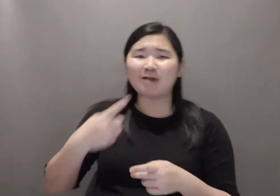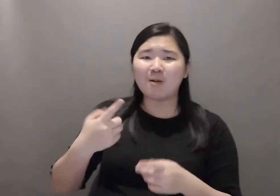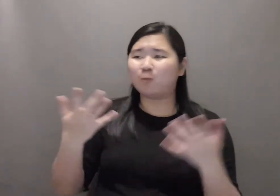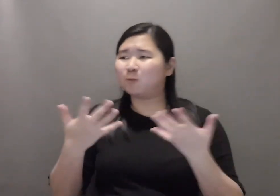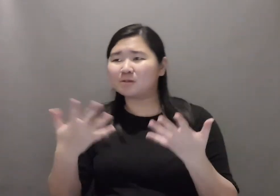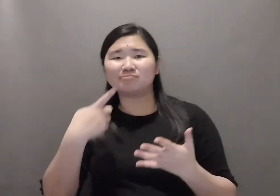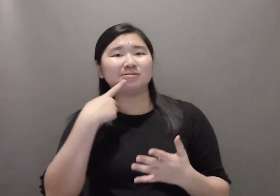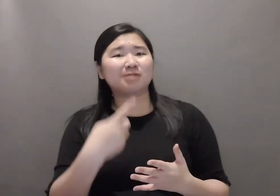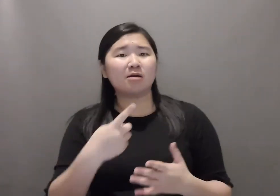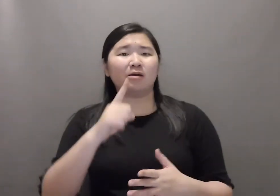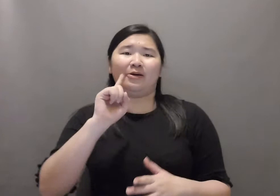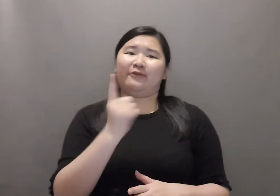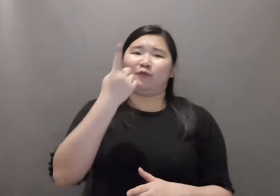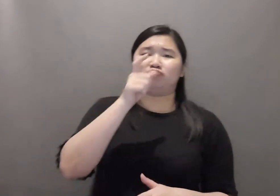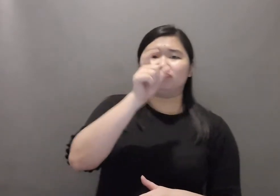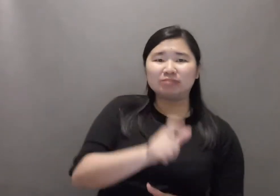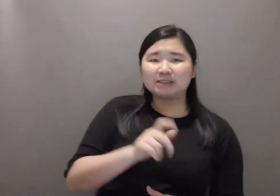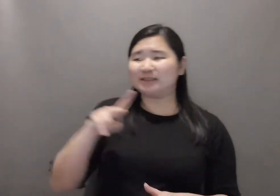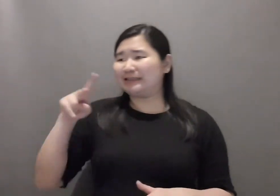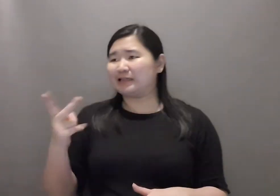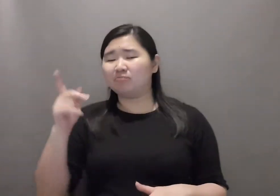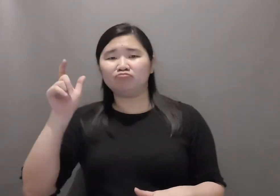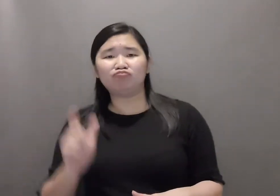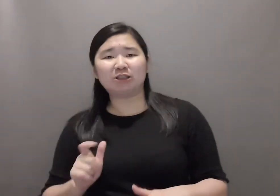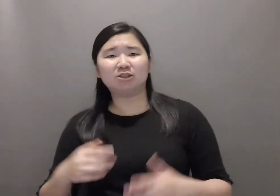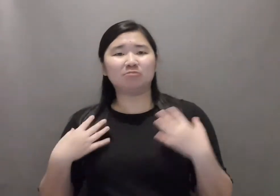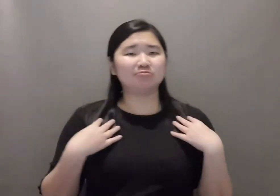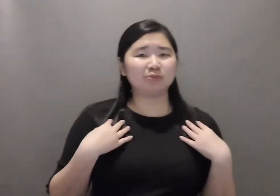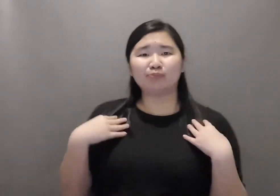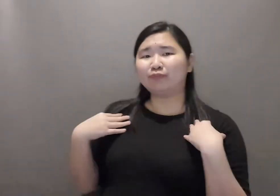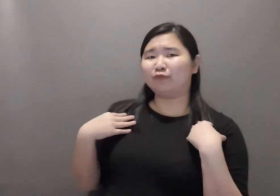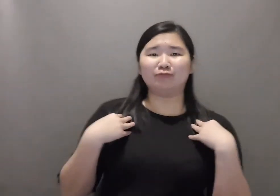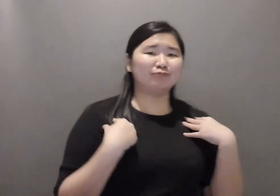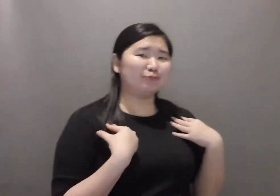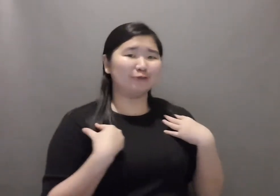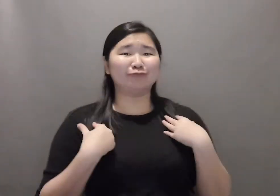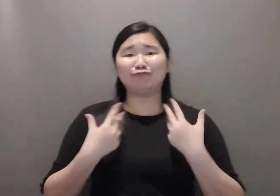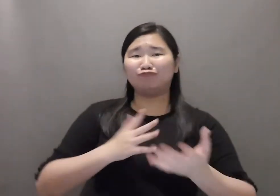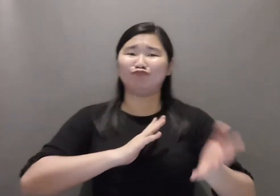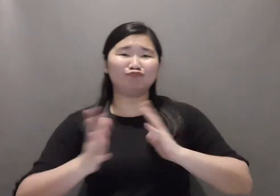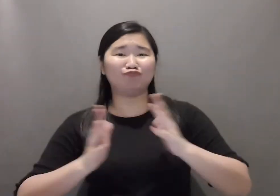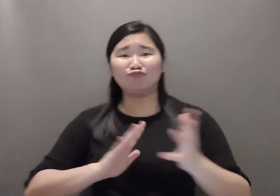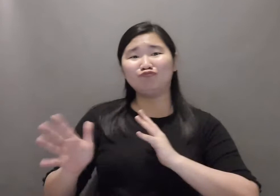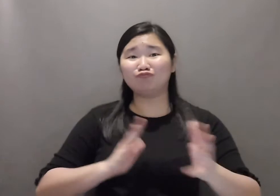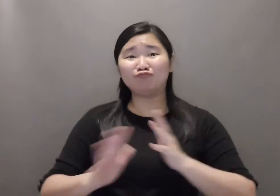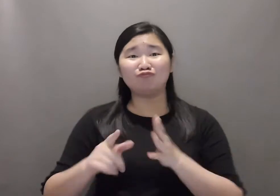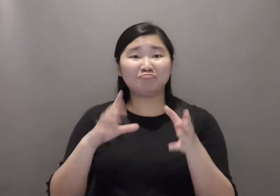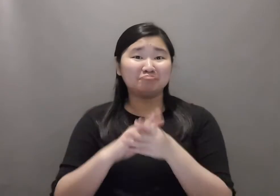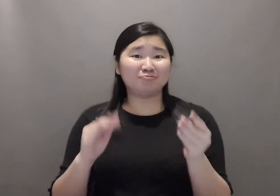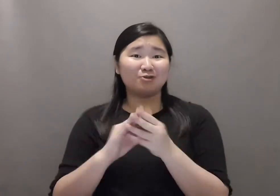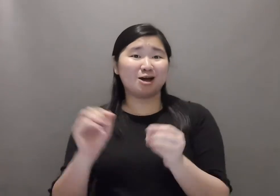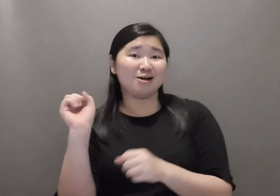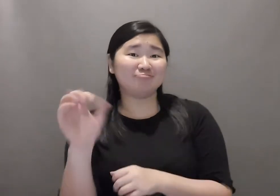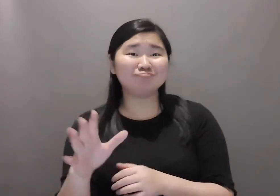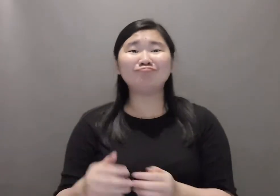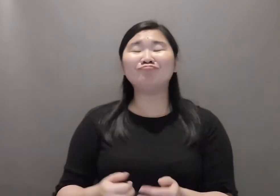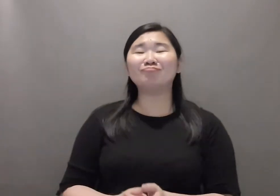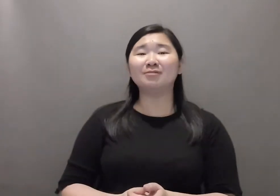With the body shifts, the signer takes a role as one of the characters and talk to the other character to her left or her right.